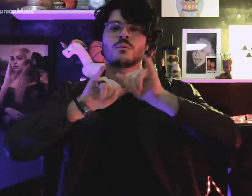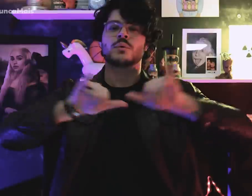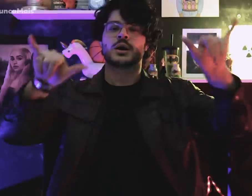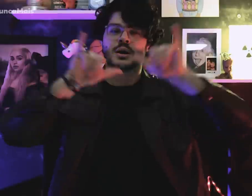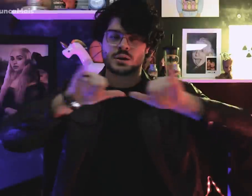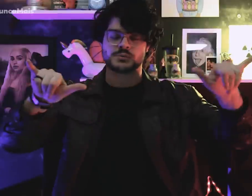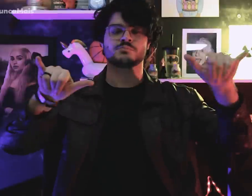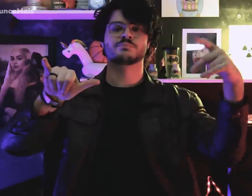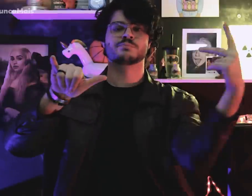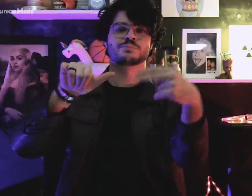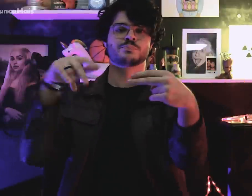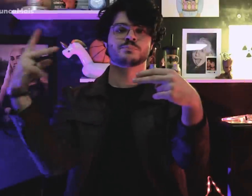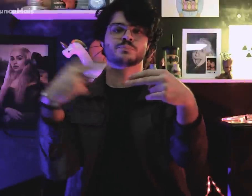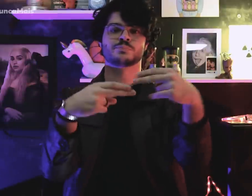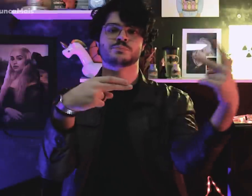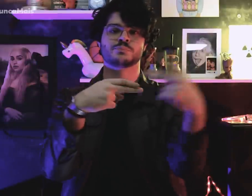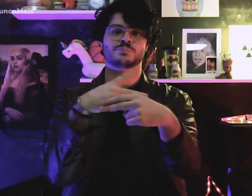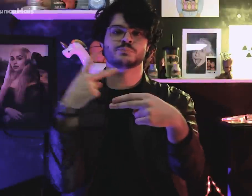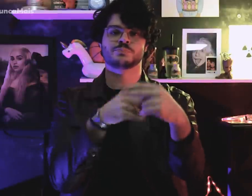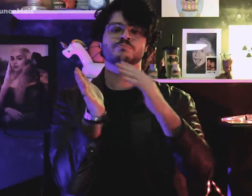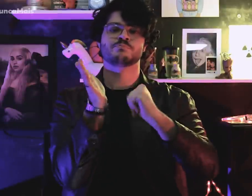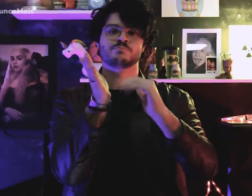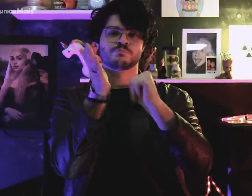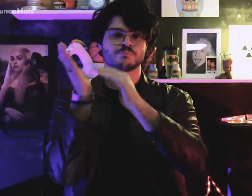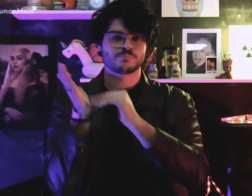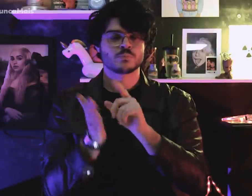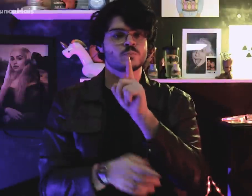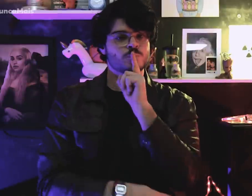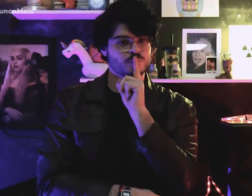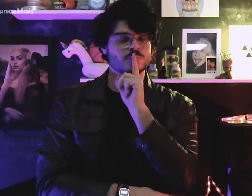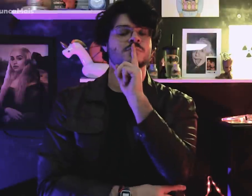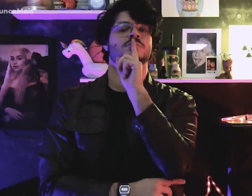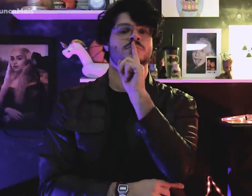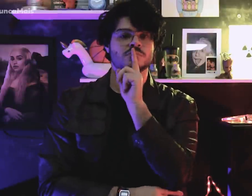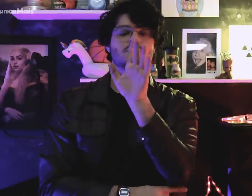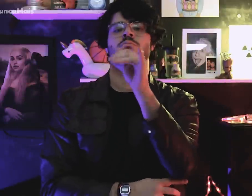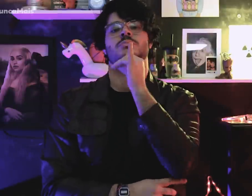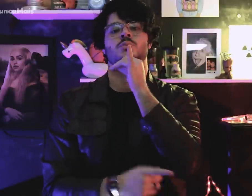There was prior censorship of culture, such as: